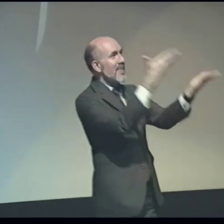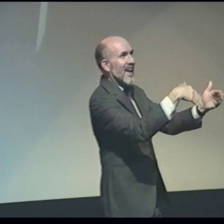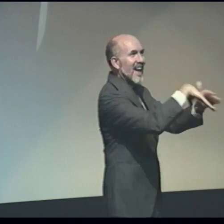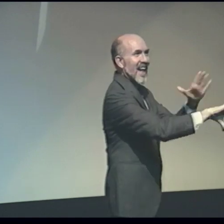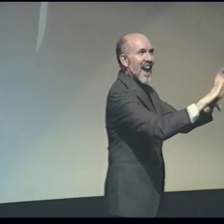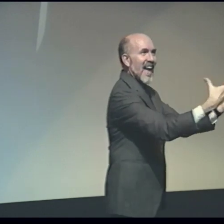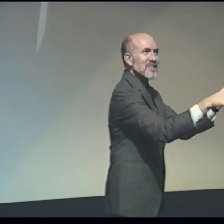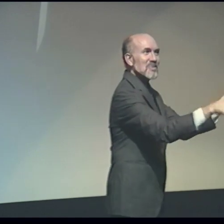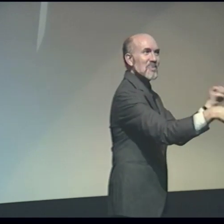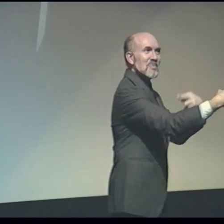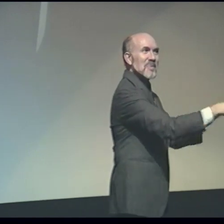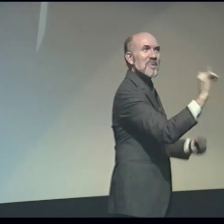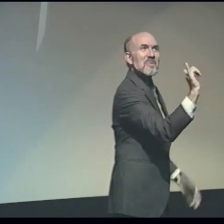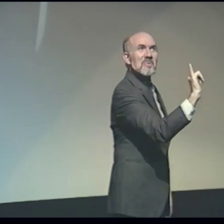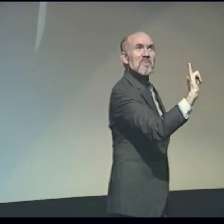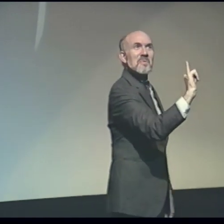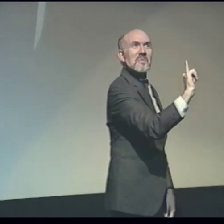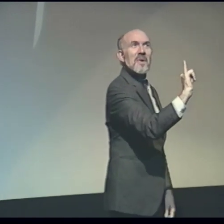it could be brought into the classroom too.